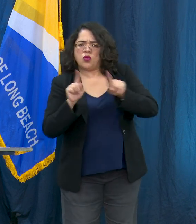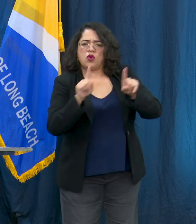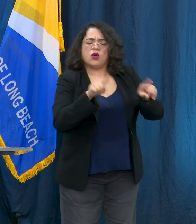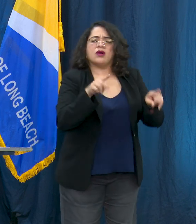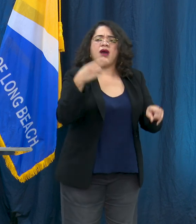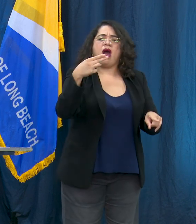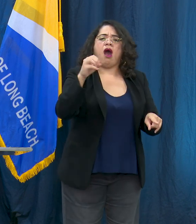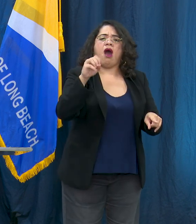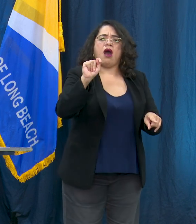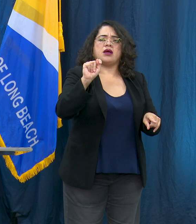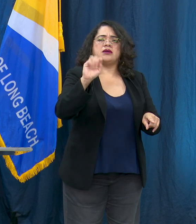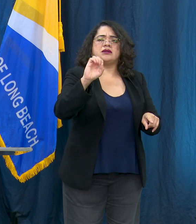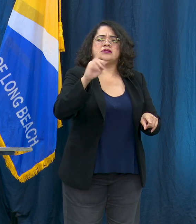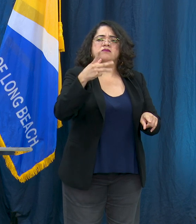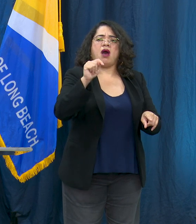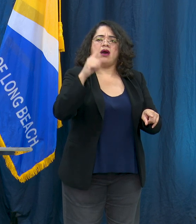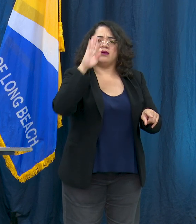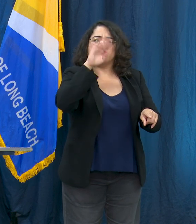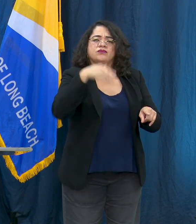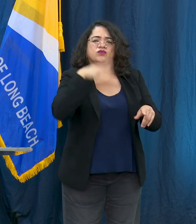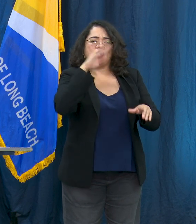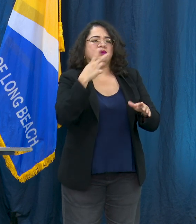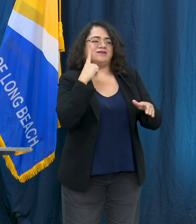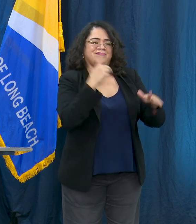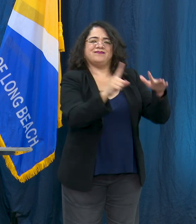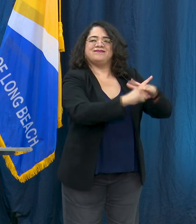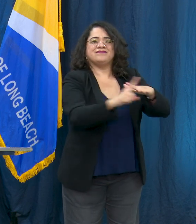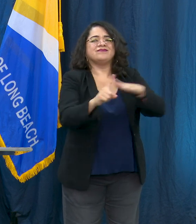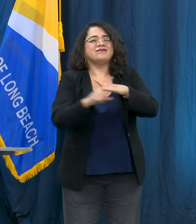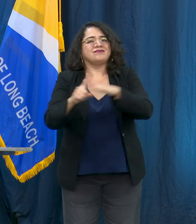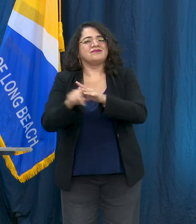living and so that we can make sure that we have an opportunity to interview all